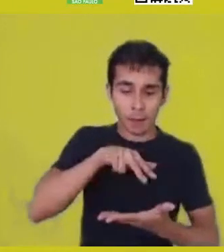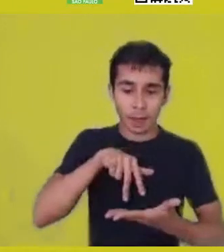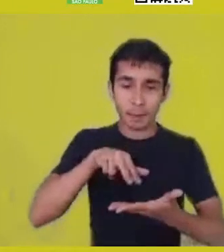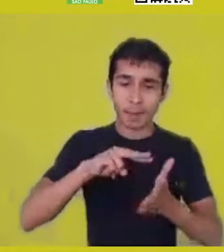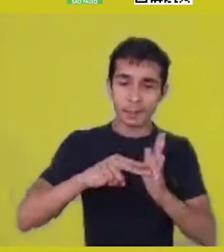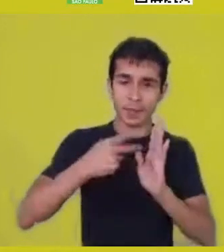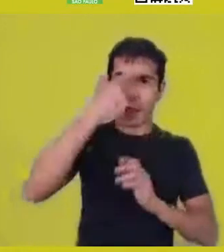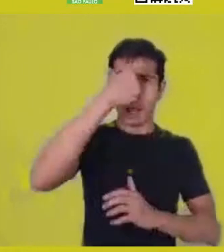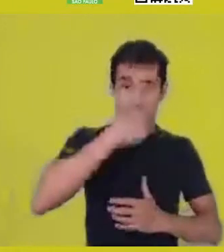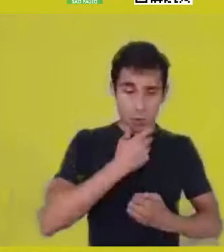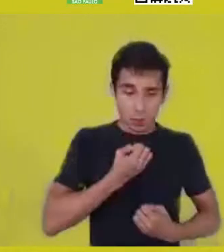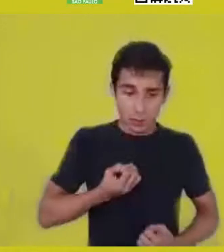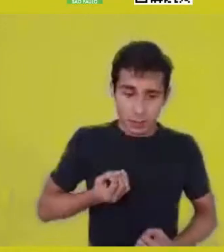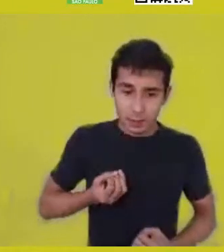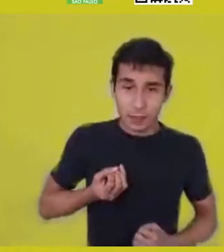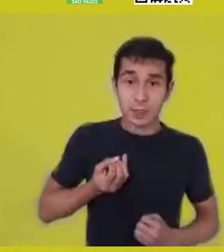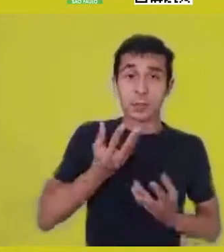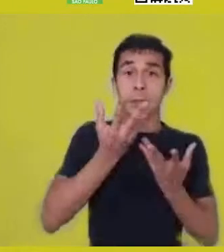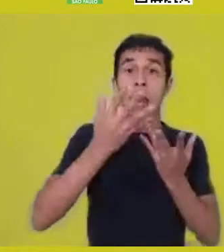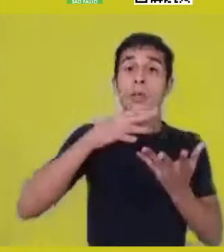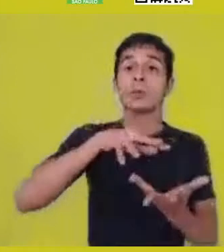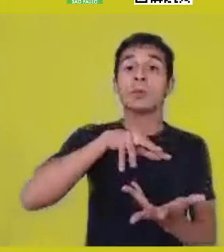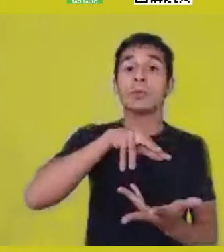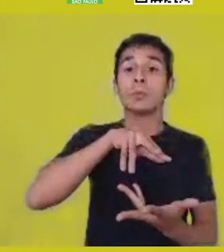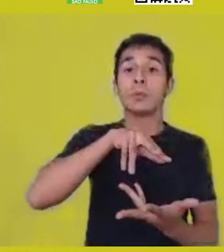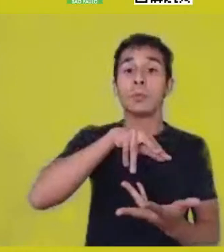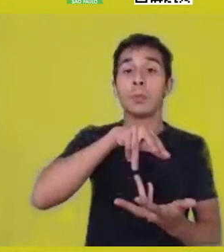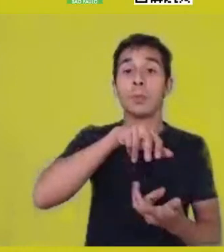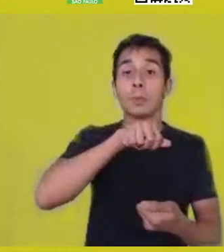And we unveil this action of being also in an aesthetic way.